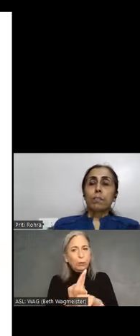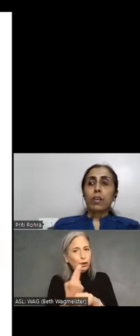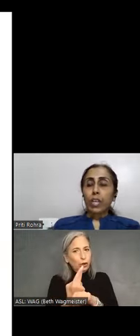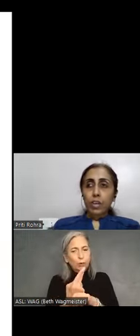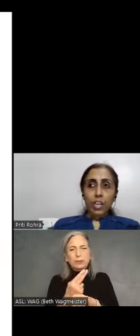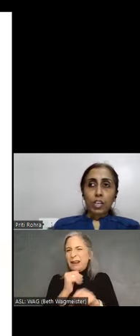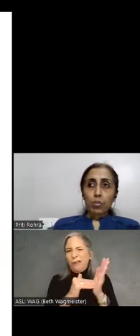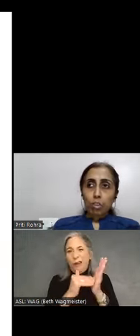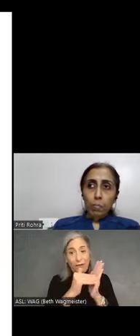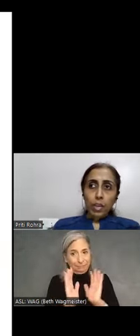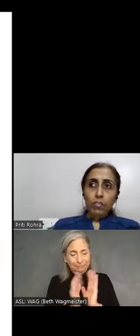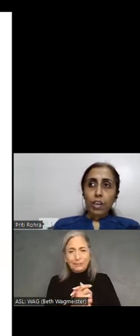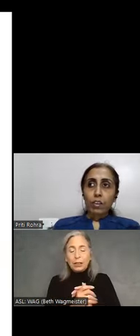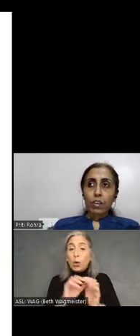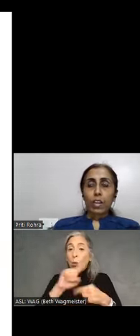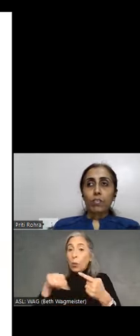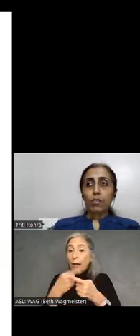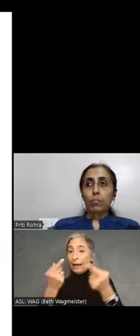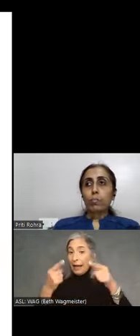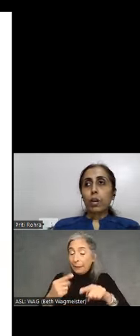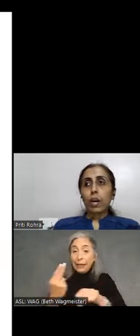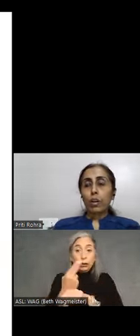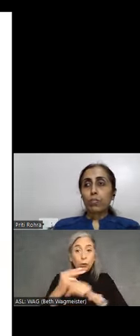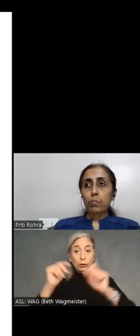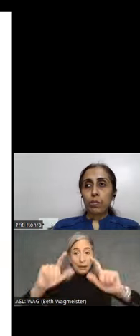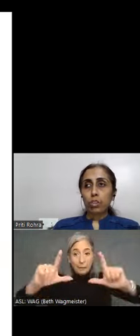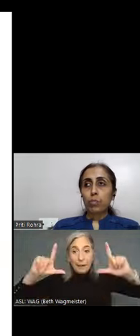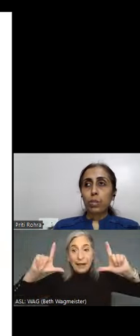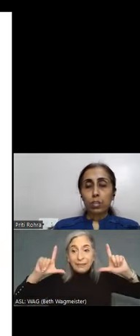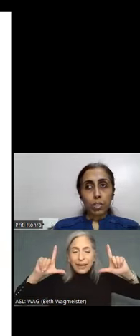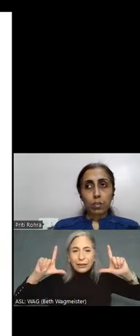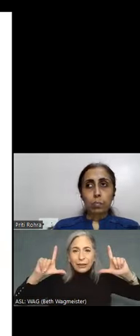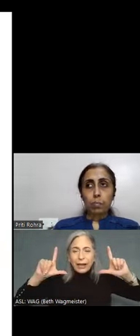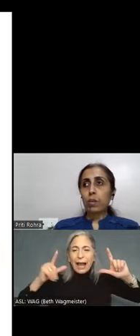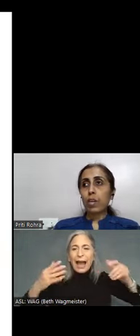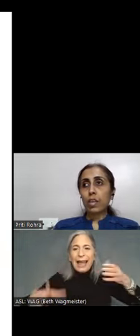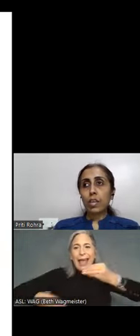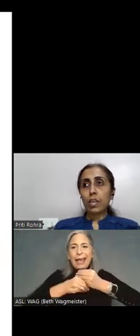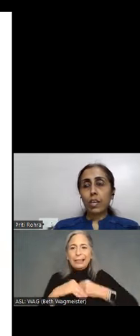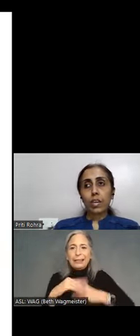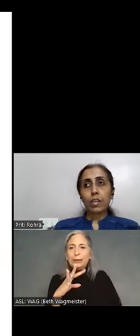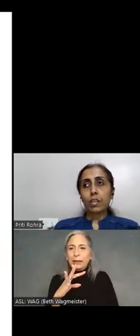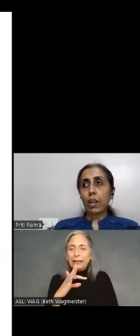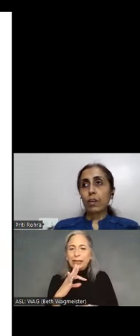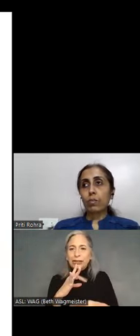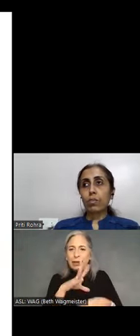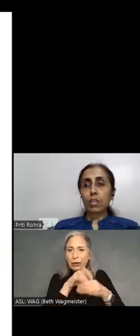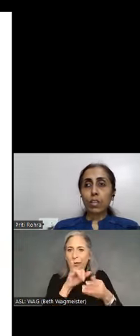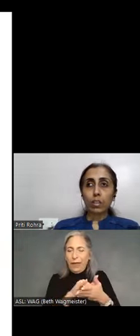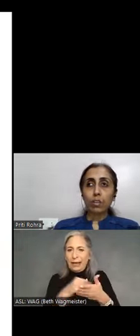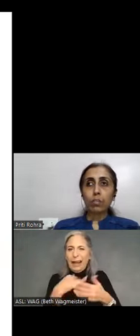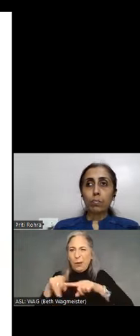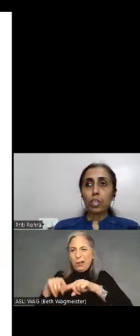But when I use a magnifier I always prefer speech with it. Primarily I rely on the screen reader. Be